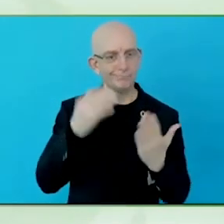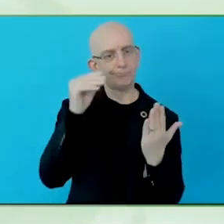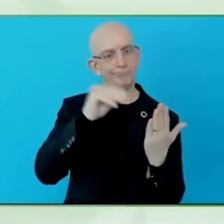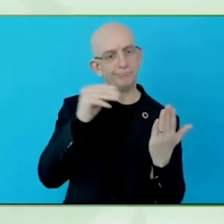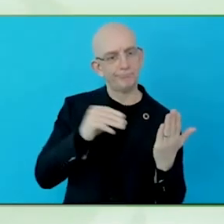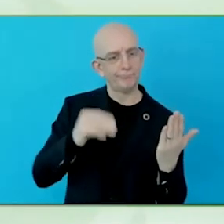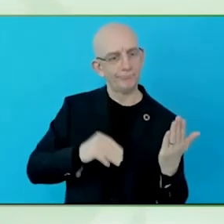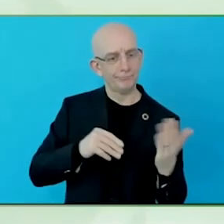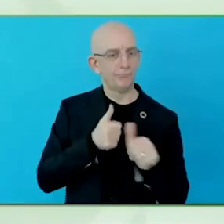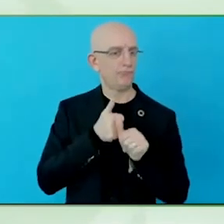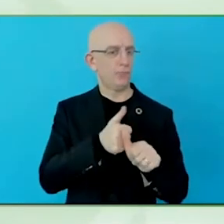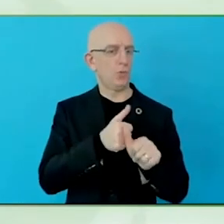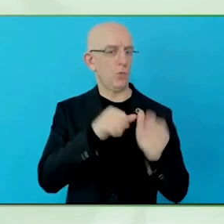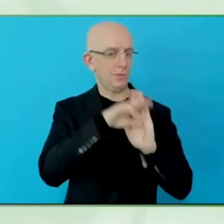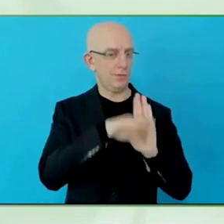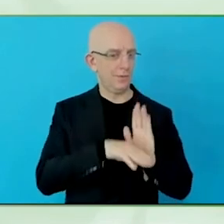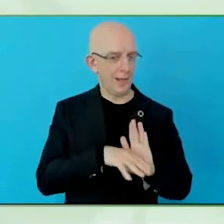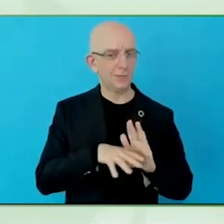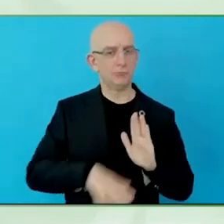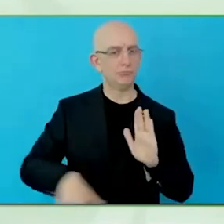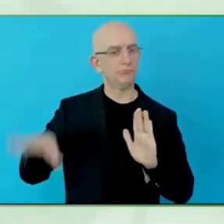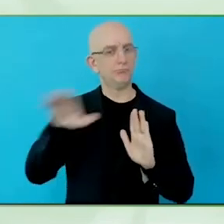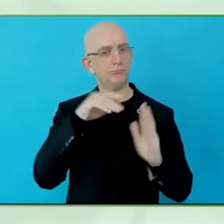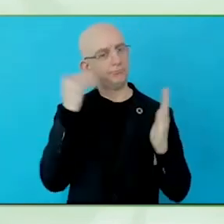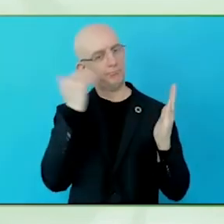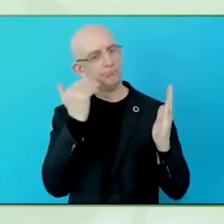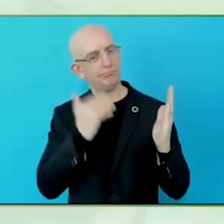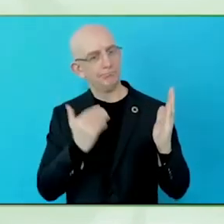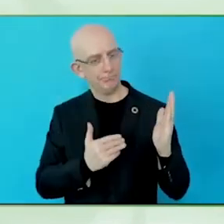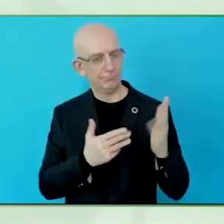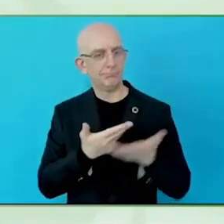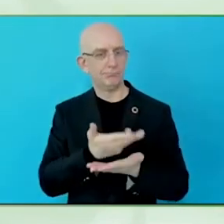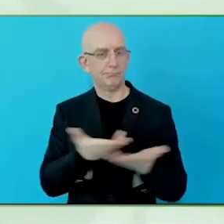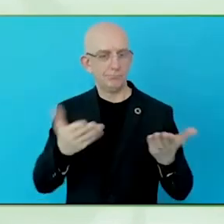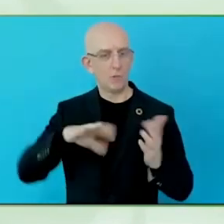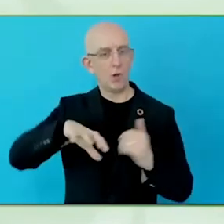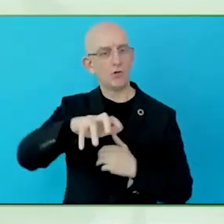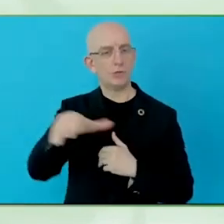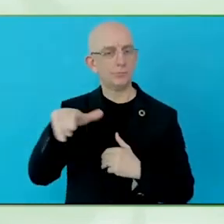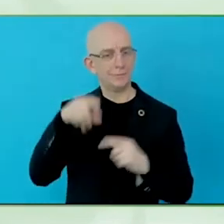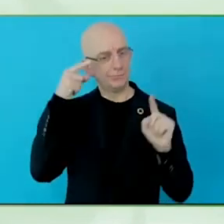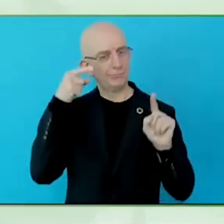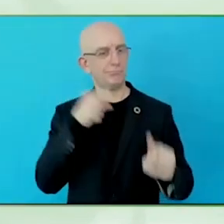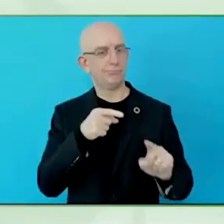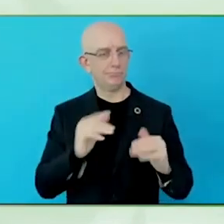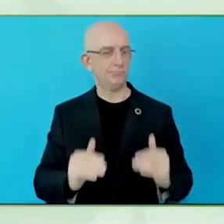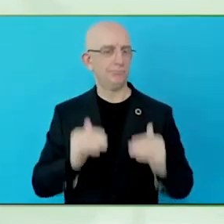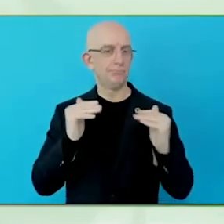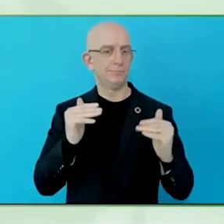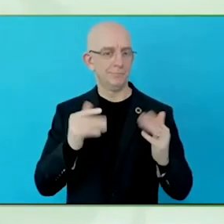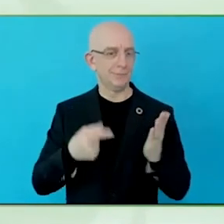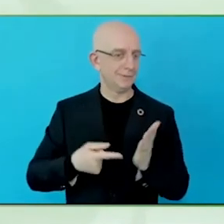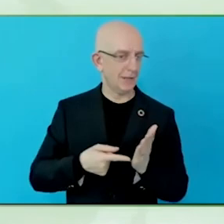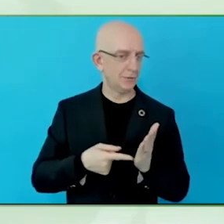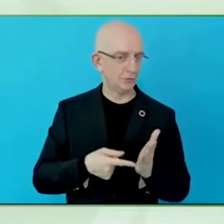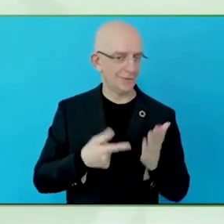Thank you very much. It is indeed an excellent opportunity to be here in this exciting environment with so many people around.